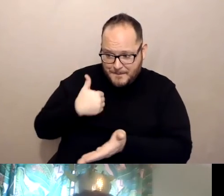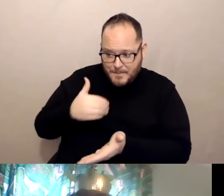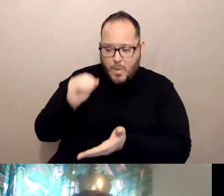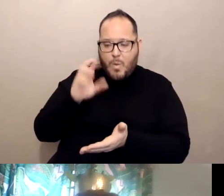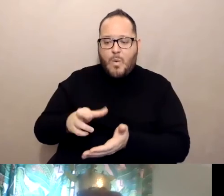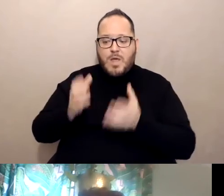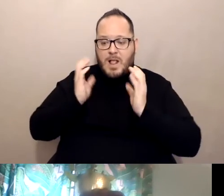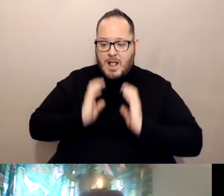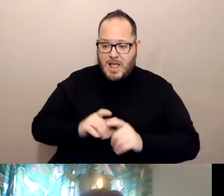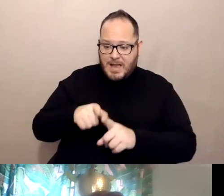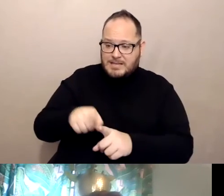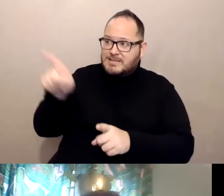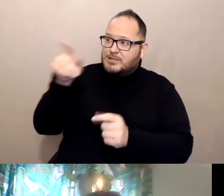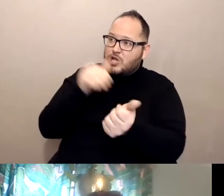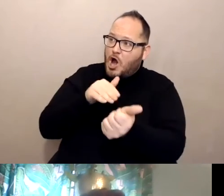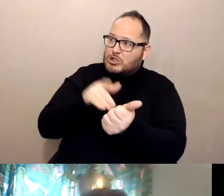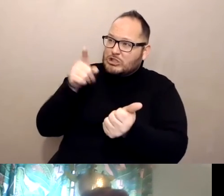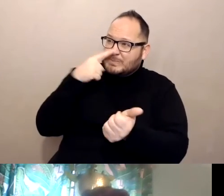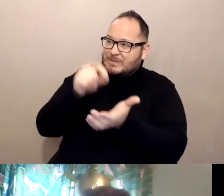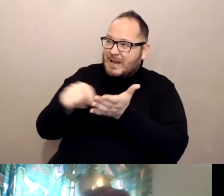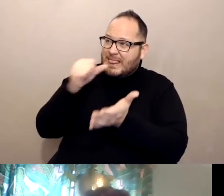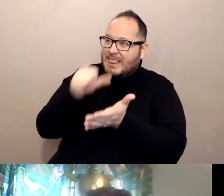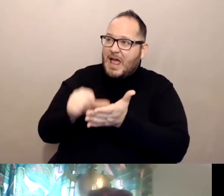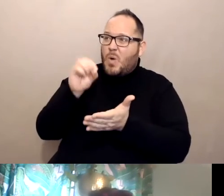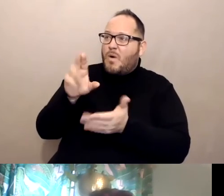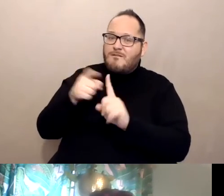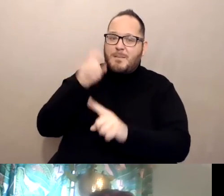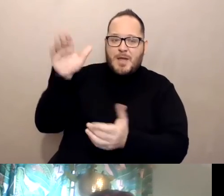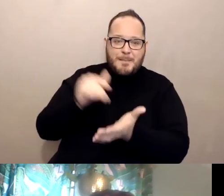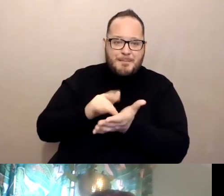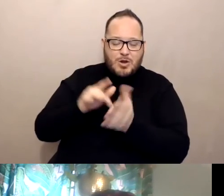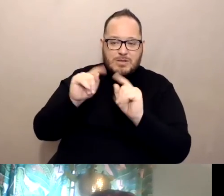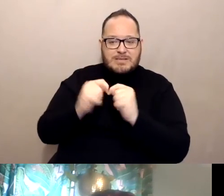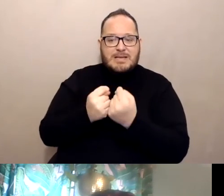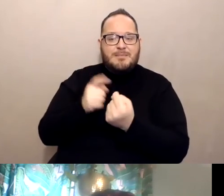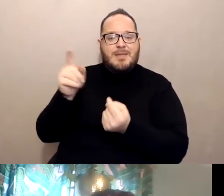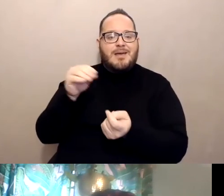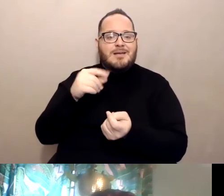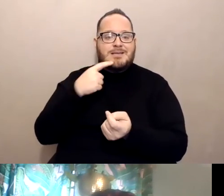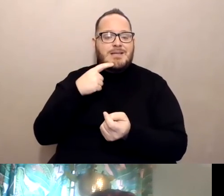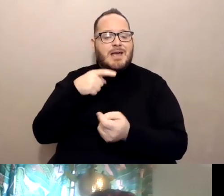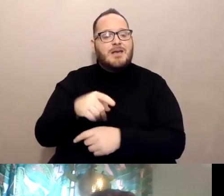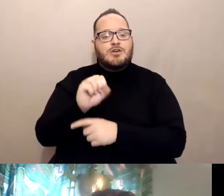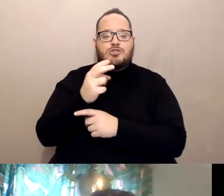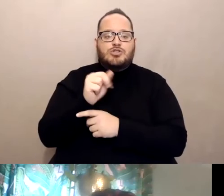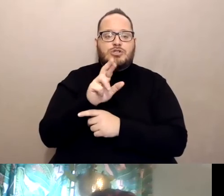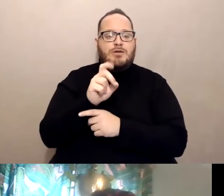or medical team indicating, Sheraden has an unpaid caretaker or a family caretaker.